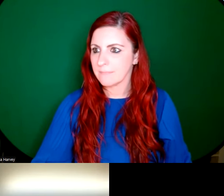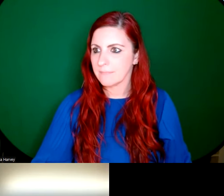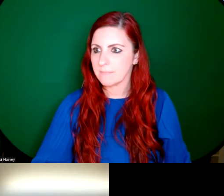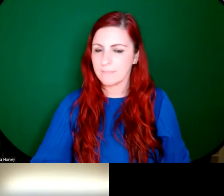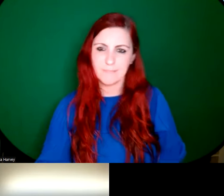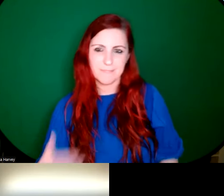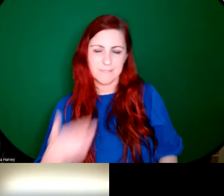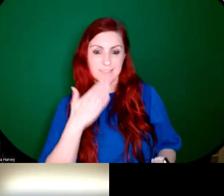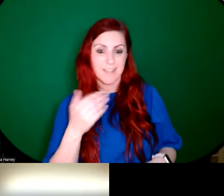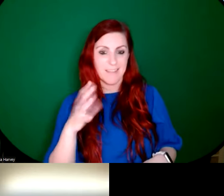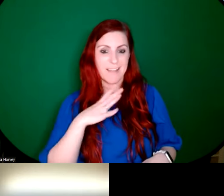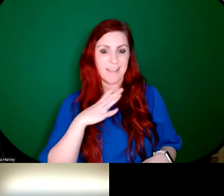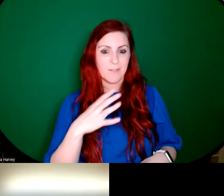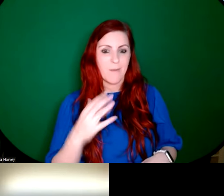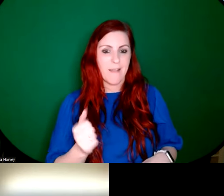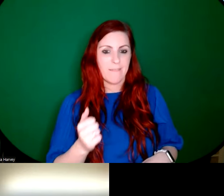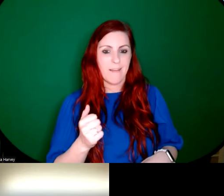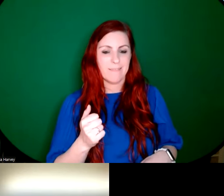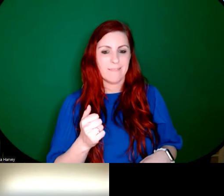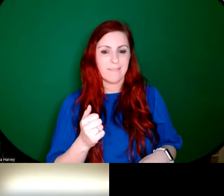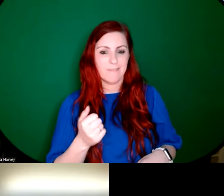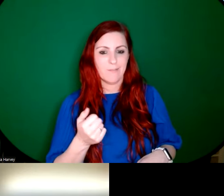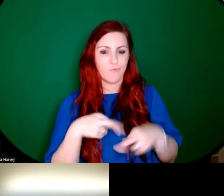Joanne Drum: Great for the glove compartment. Thank you so much, Marie that was